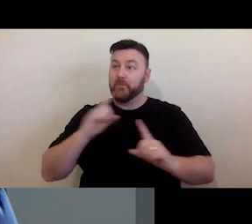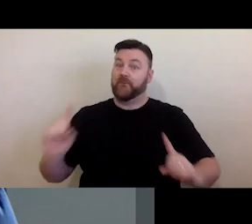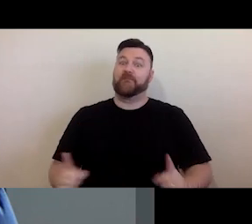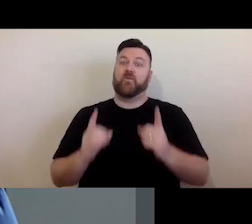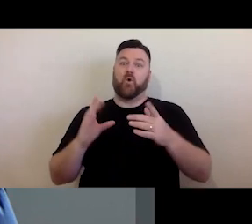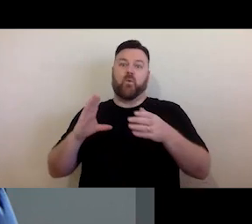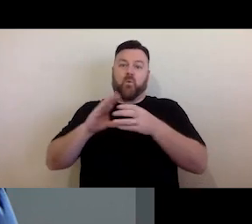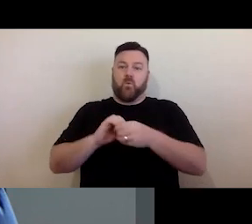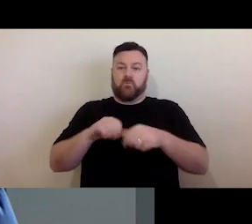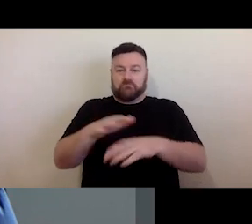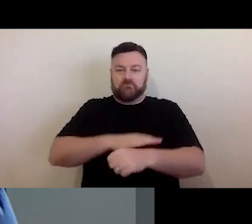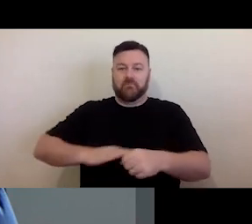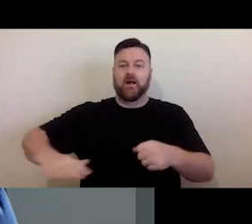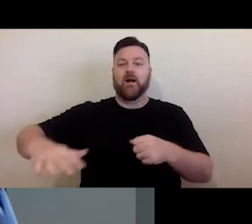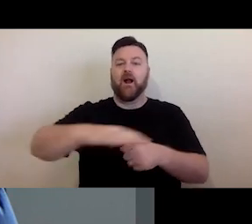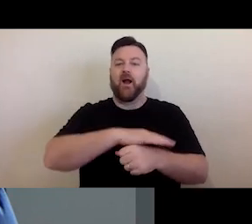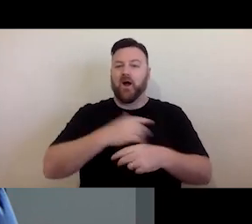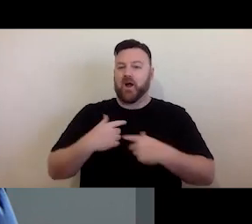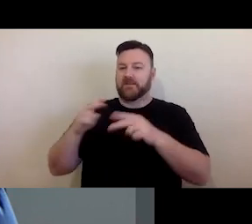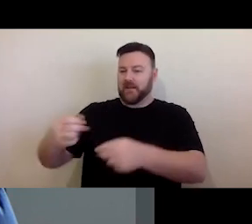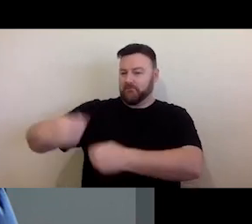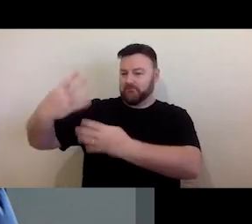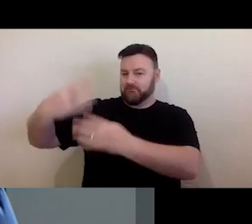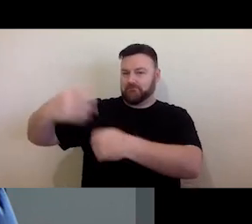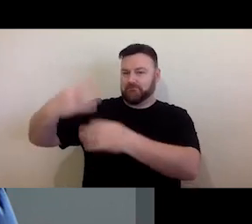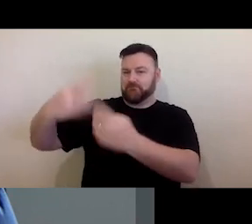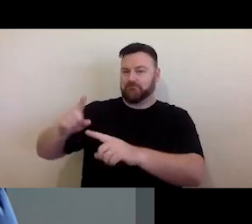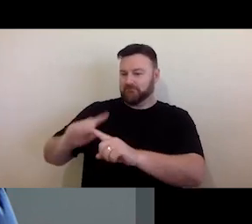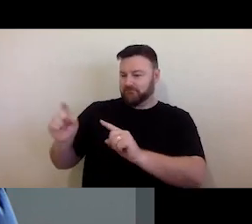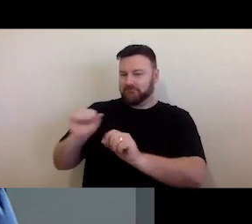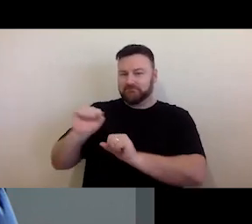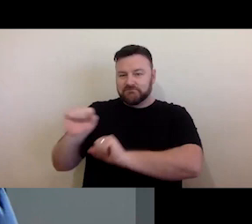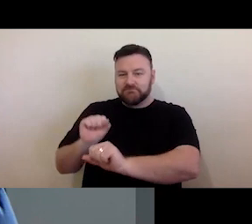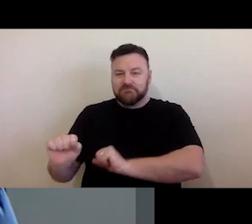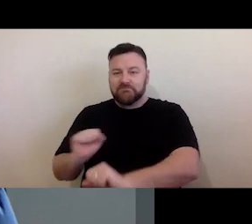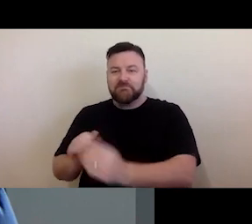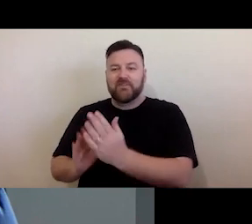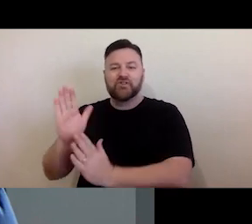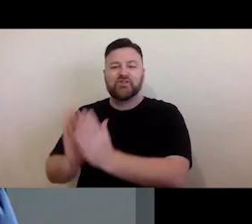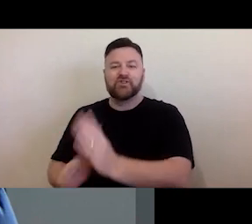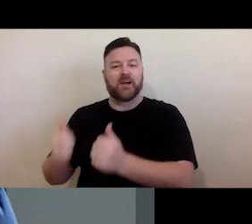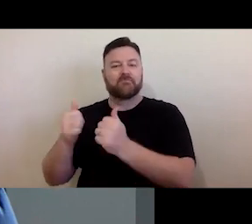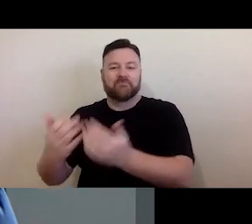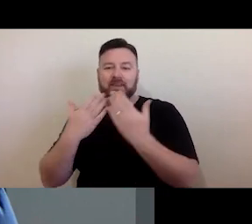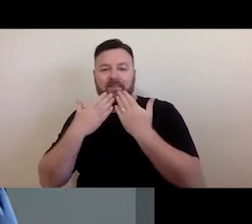I have noticed a number of people have shared their own personal acknowledgements in the chat, which is very great to see and great to